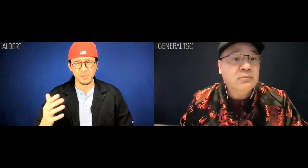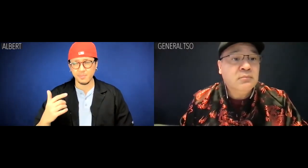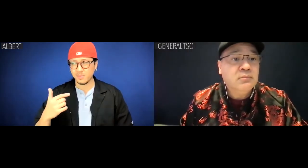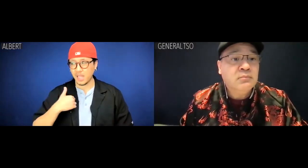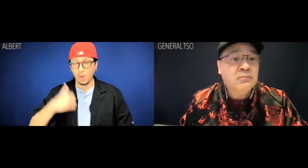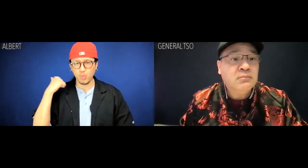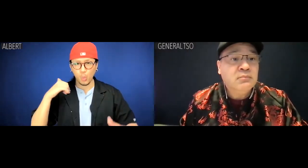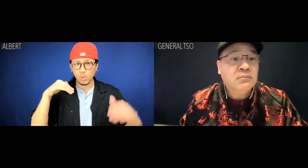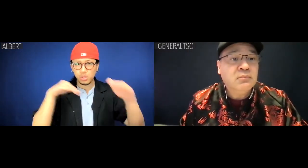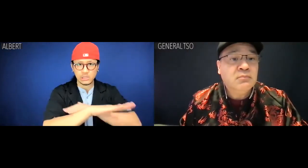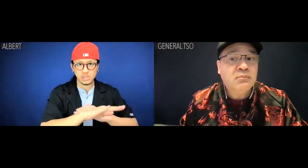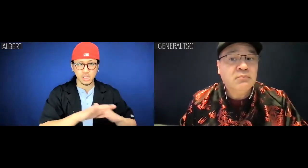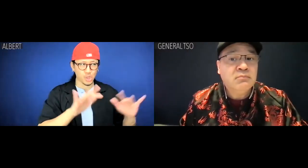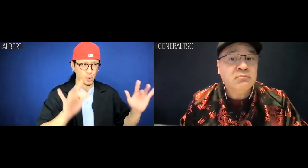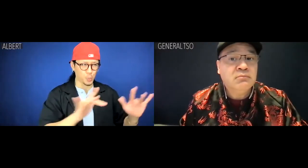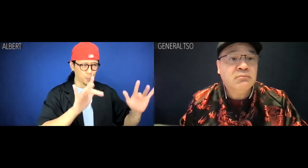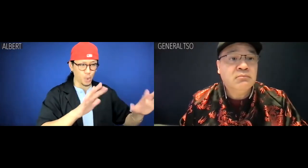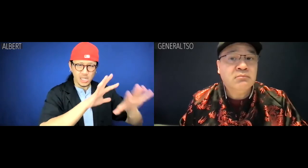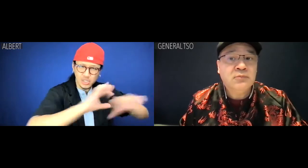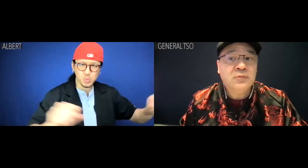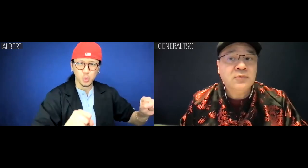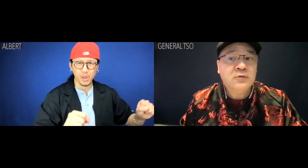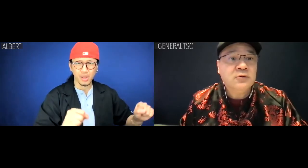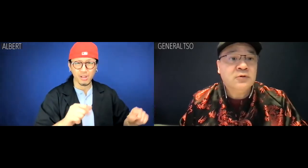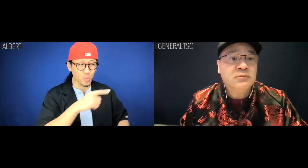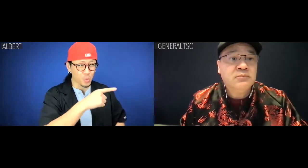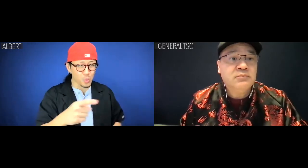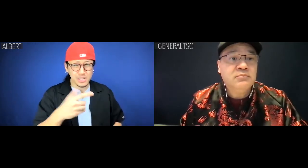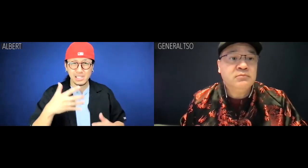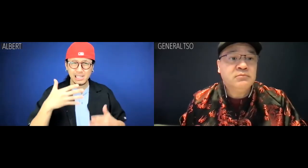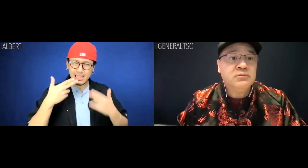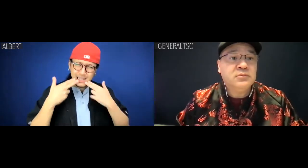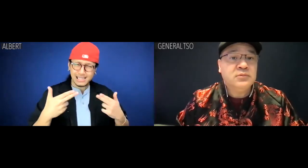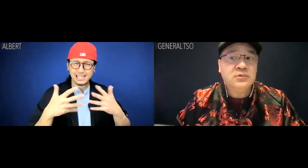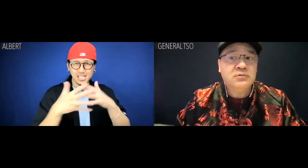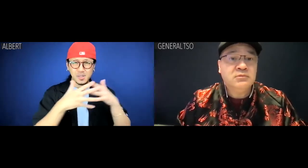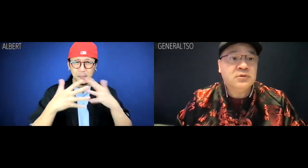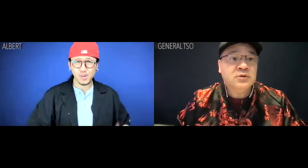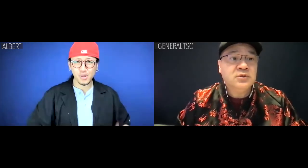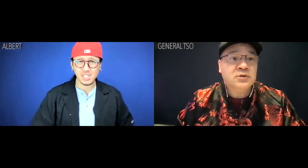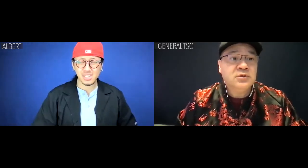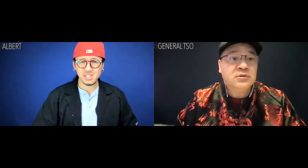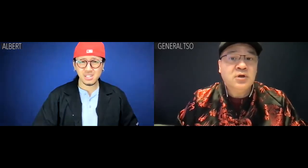Albert: I won't run a cyber attack on innocent Americans.